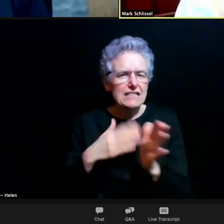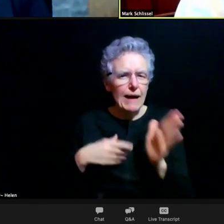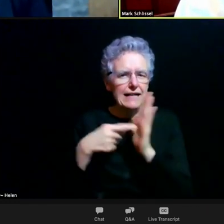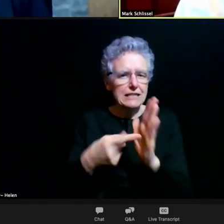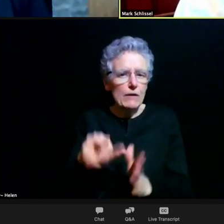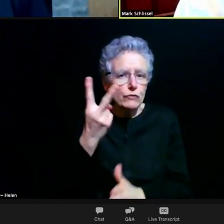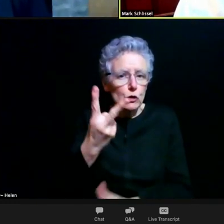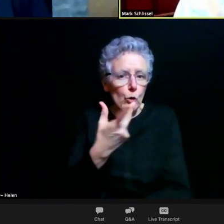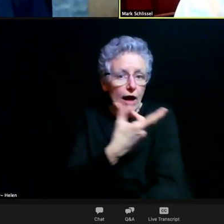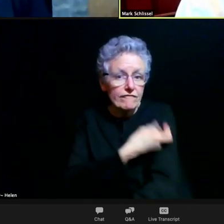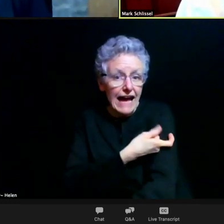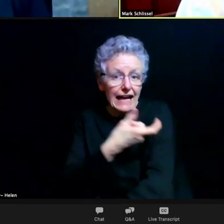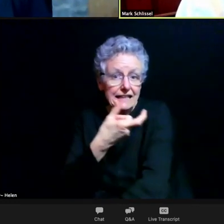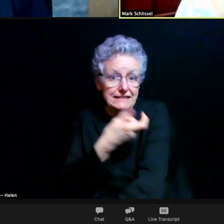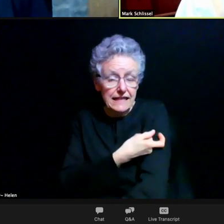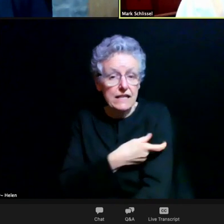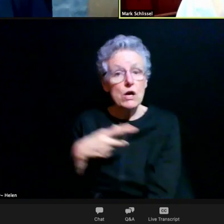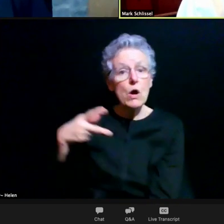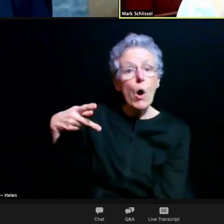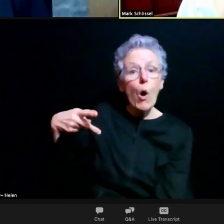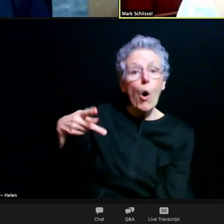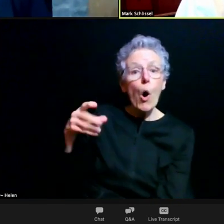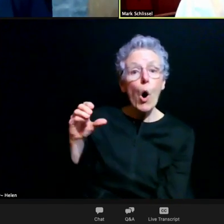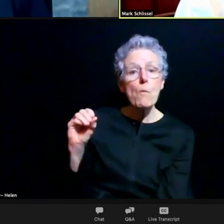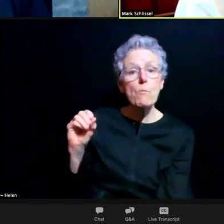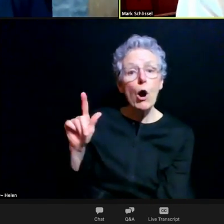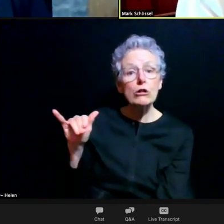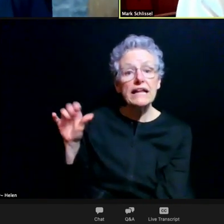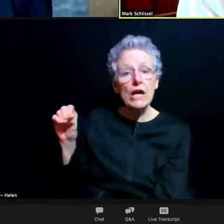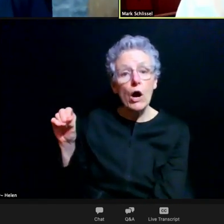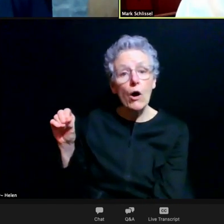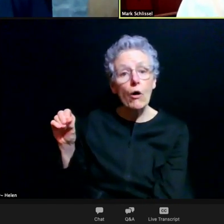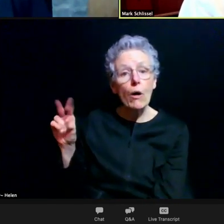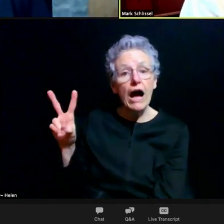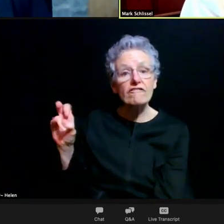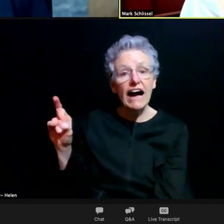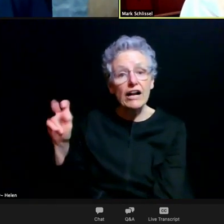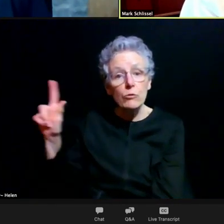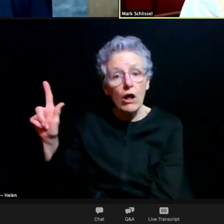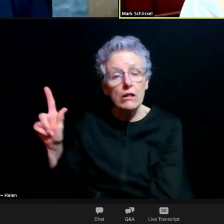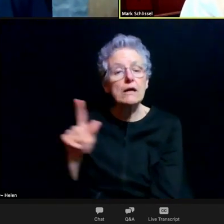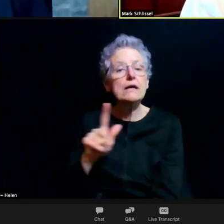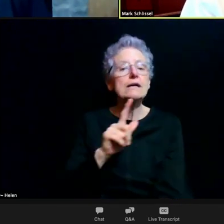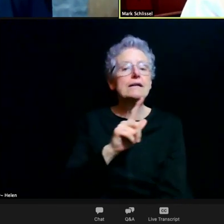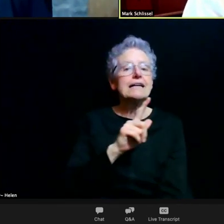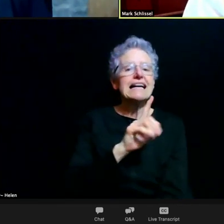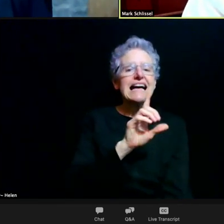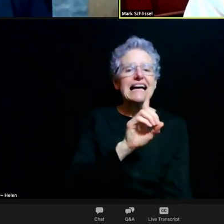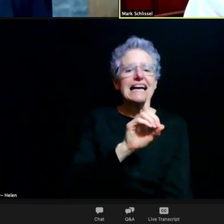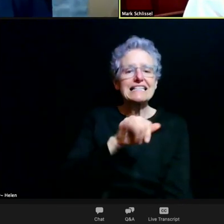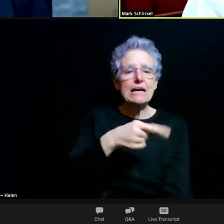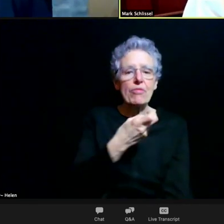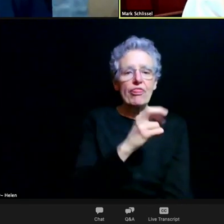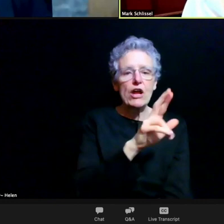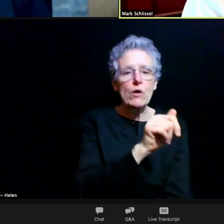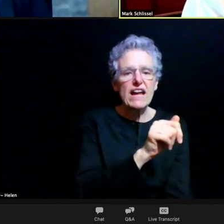Actually Polio is a viral disease and Diptheria is a bacterial disease. And of course COVID is a viral disease.